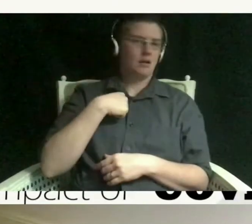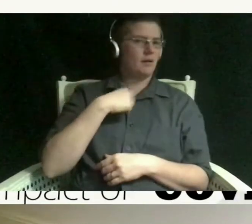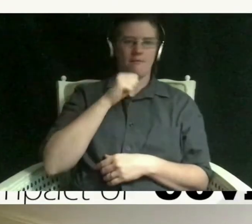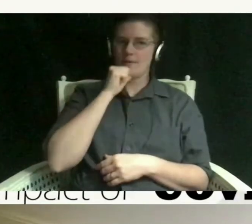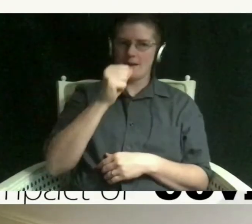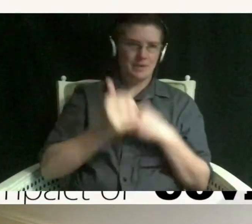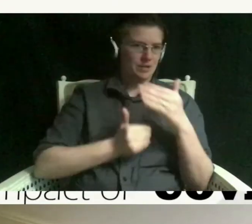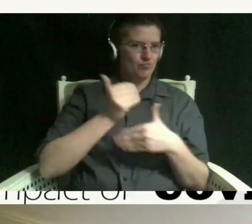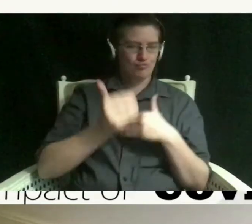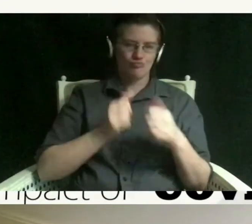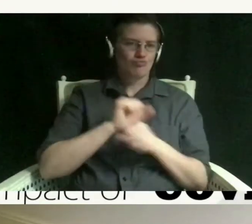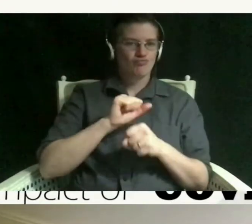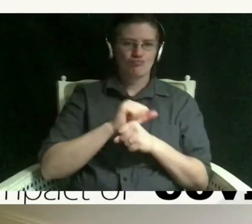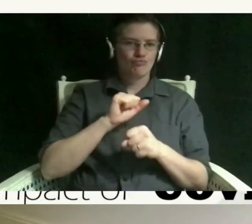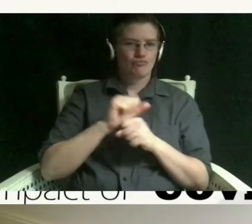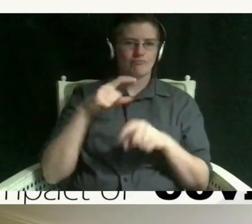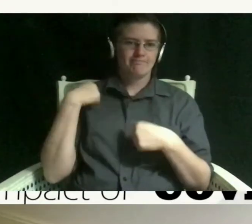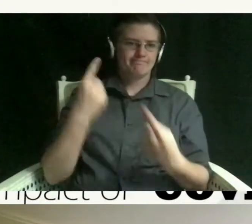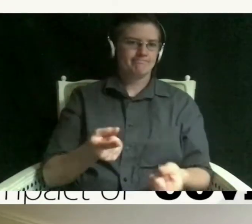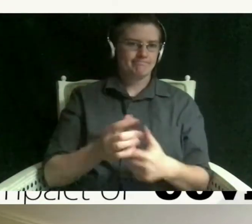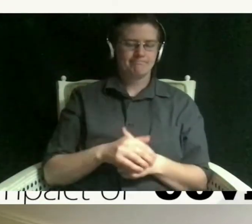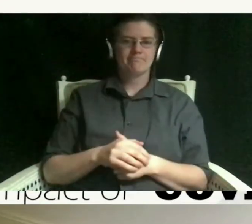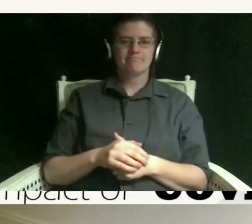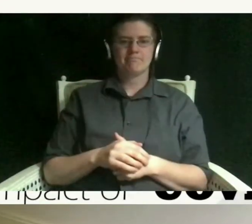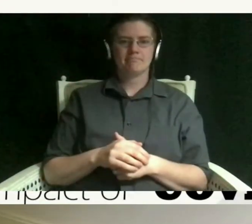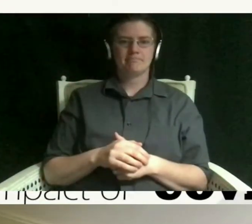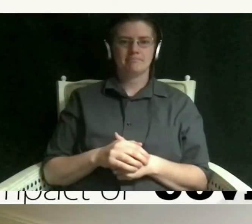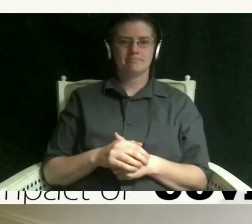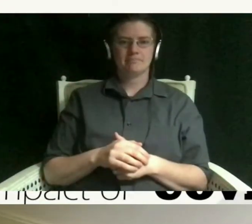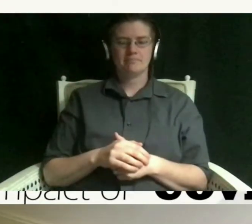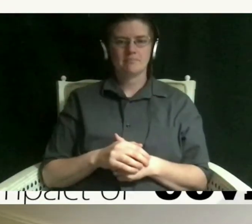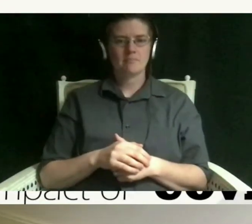been